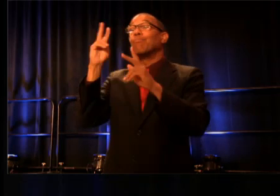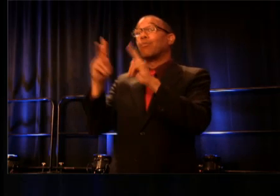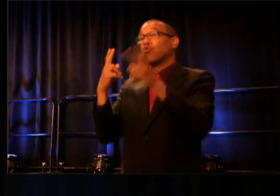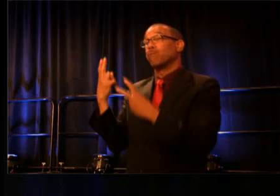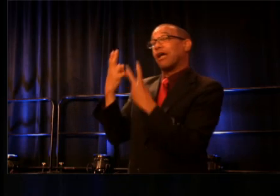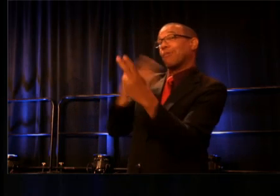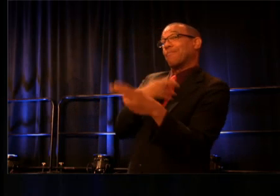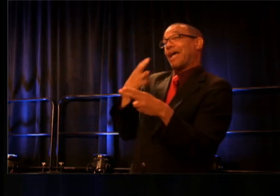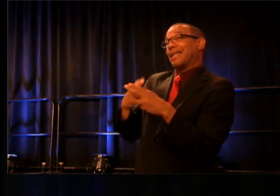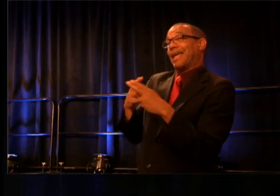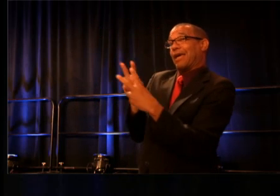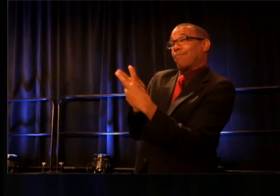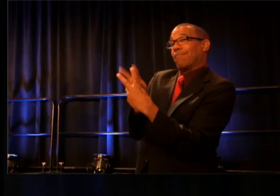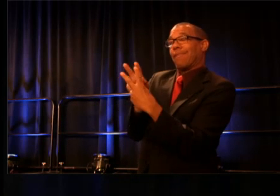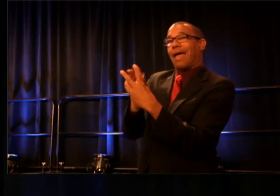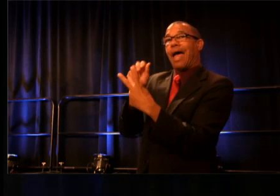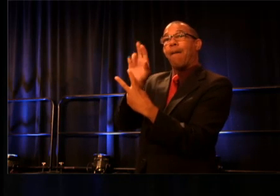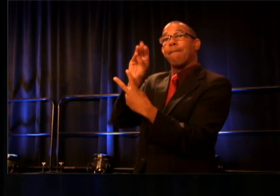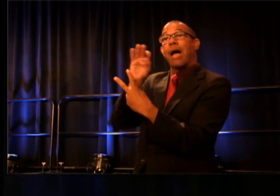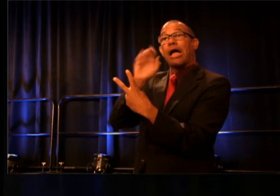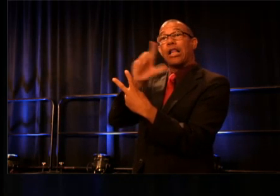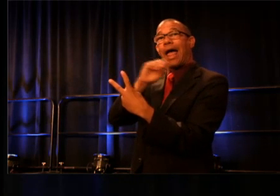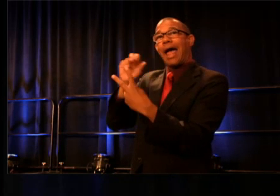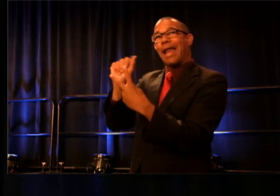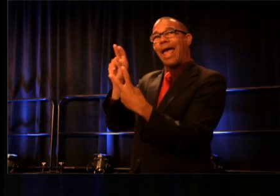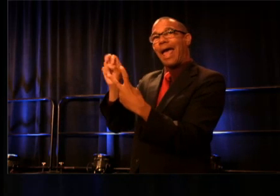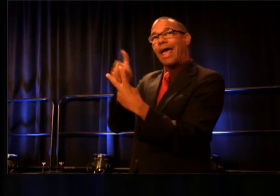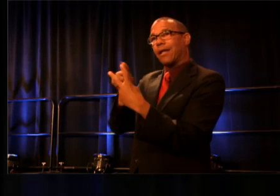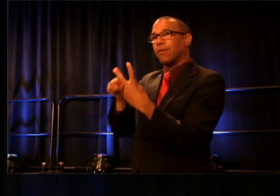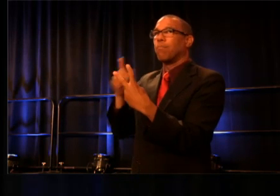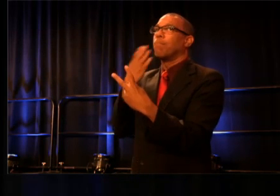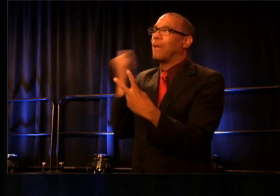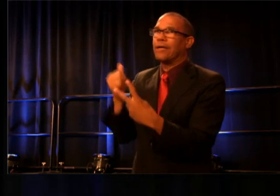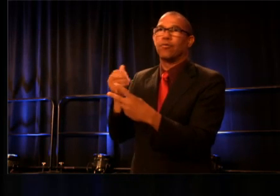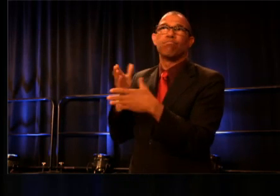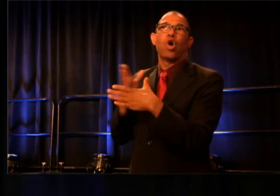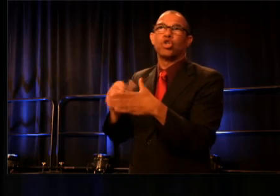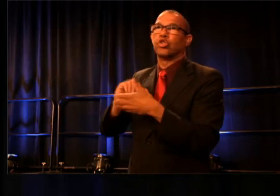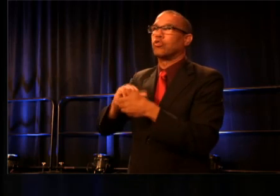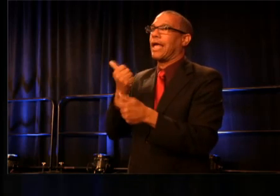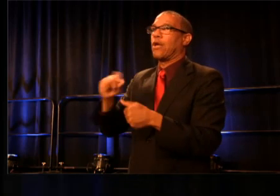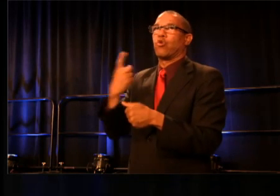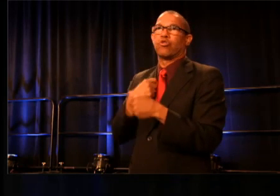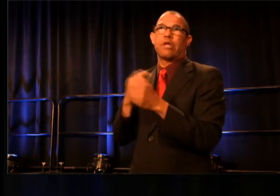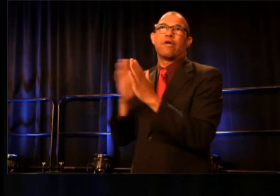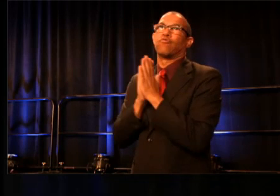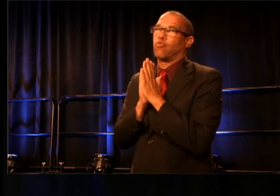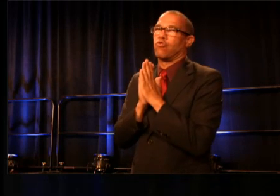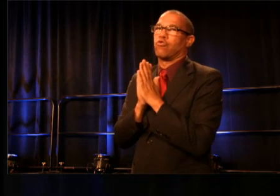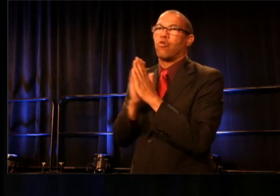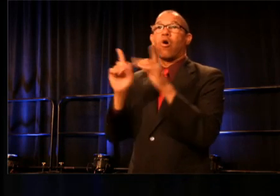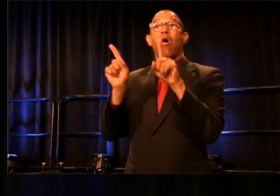and Ayad Akhtar, who have been the best art partners a woman could ask for. I also would like to thank the artistic leaders